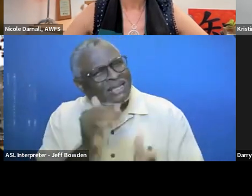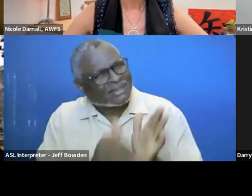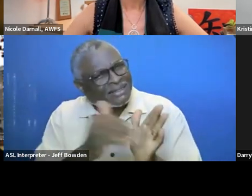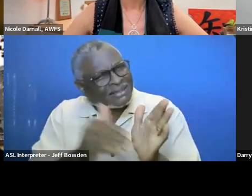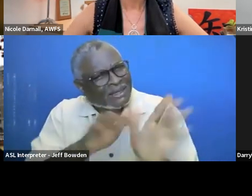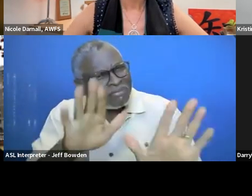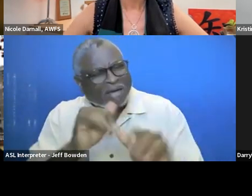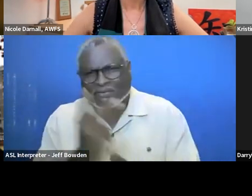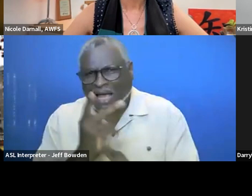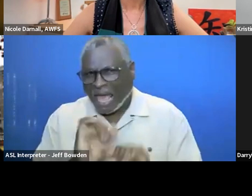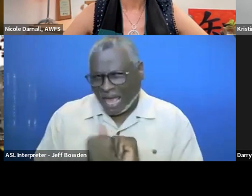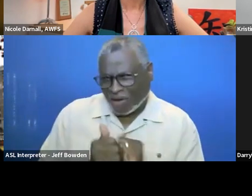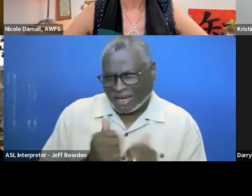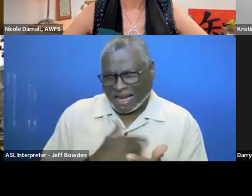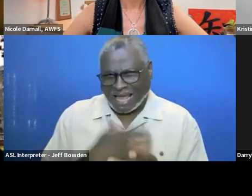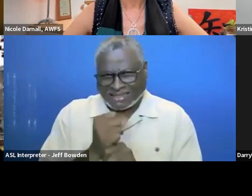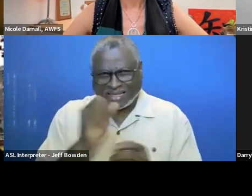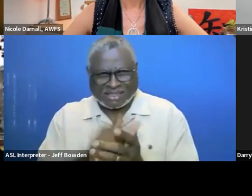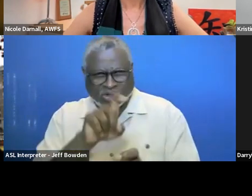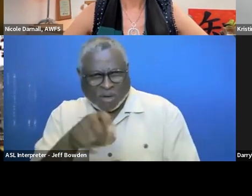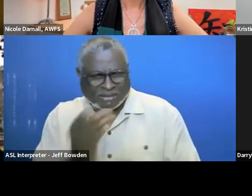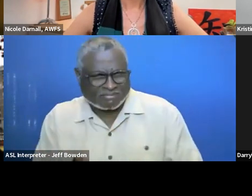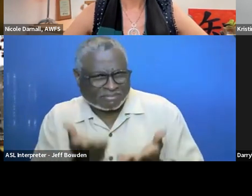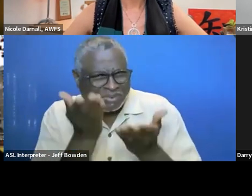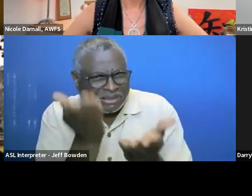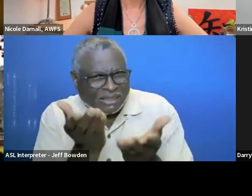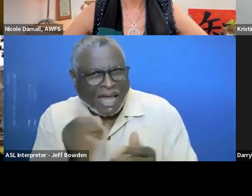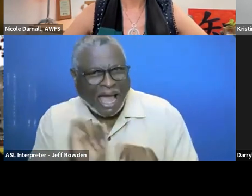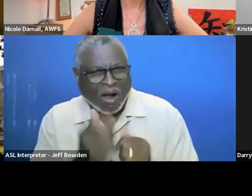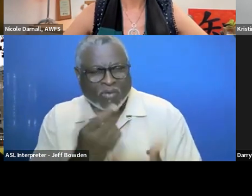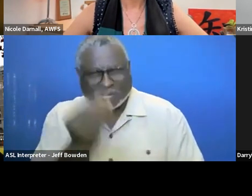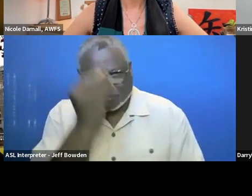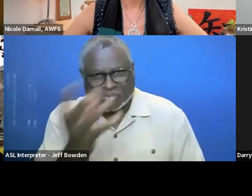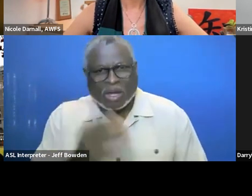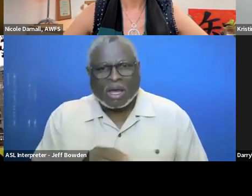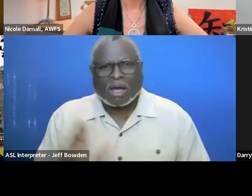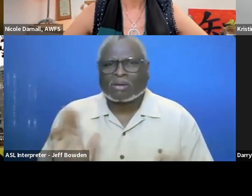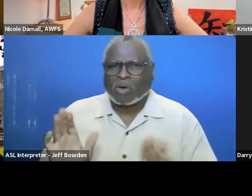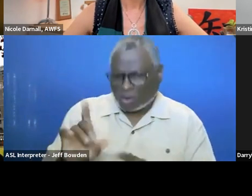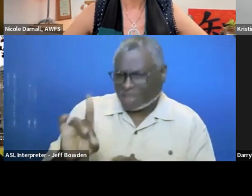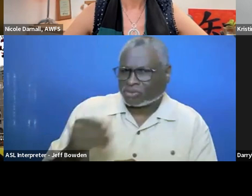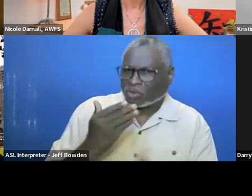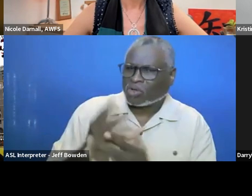And I thought how can I get this question the way I want it? Those are good observations.